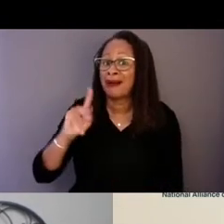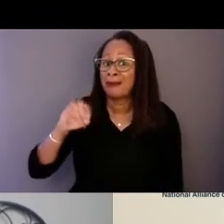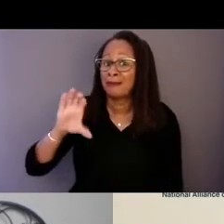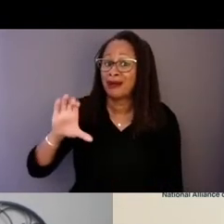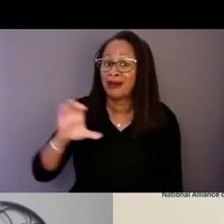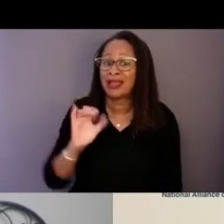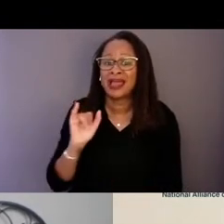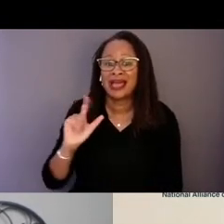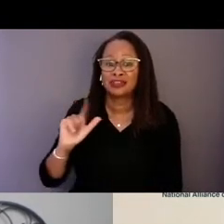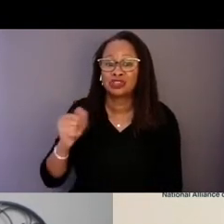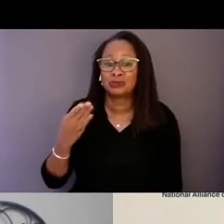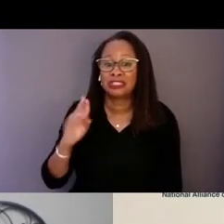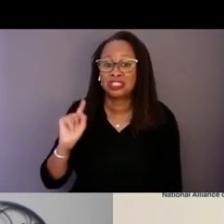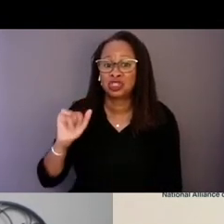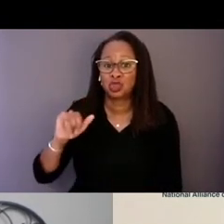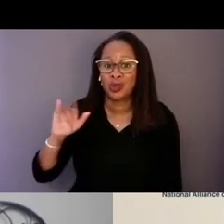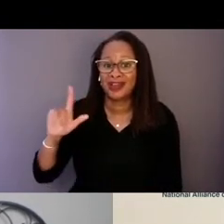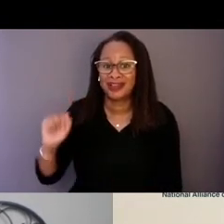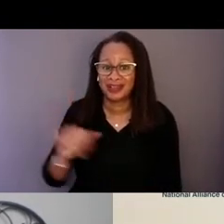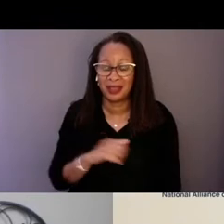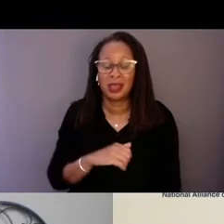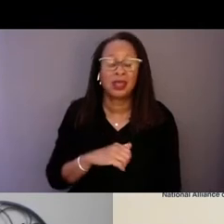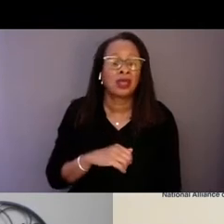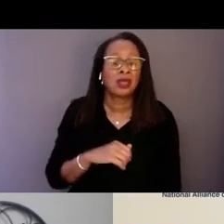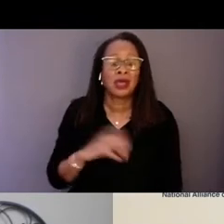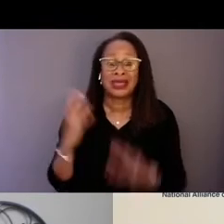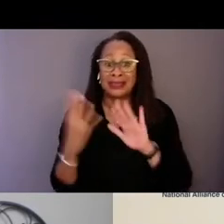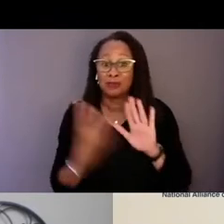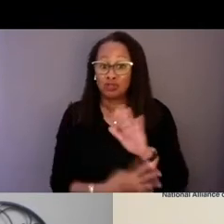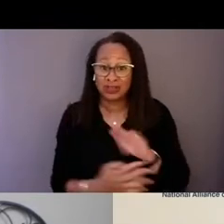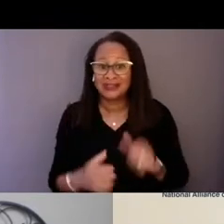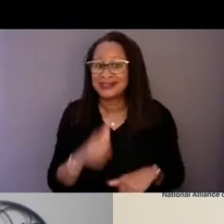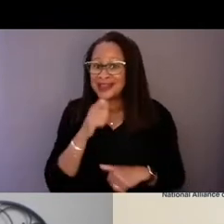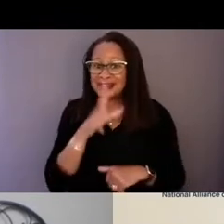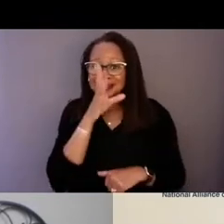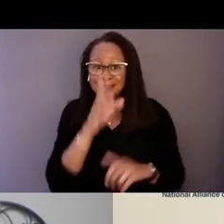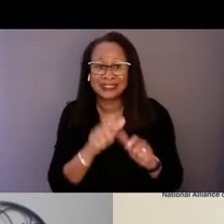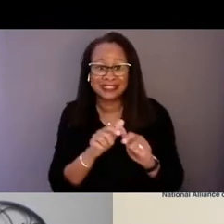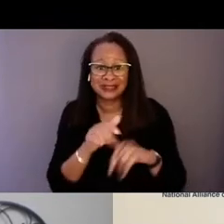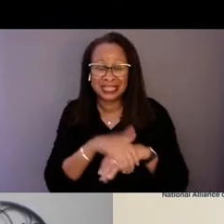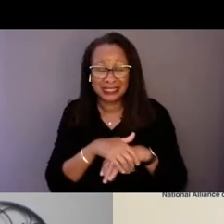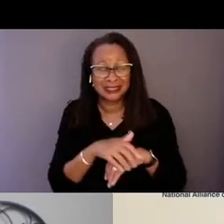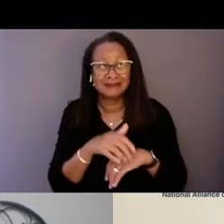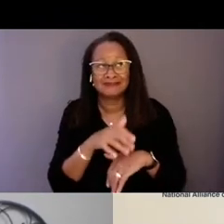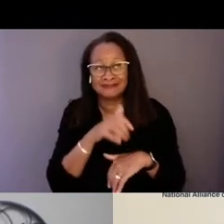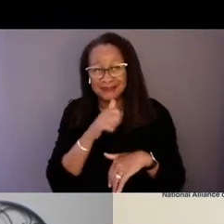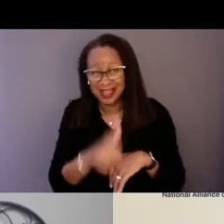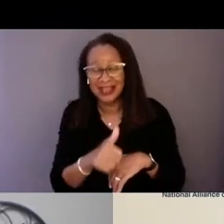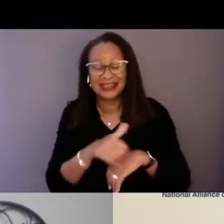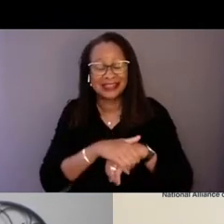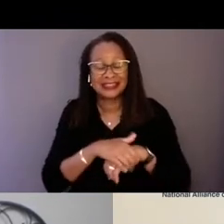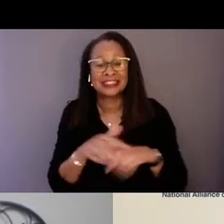immigrant, refugee, non-English-speaking groups. In your perspective, what can we do on the ground to ensure those needs are met?